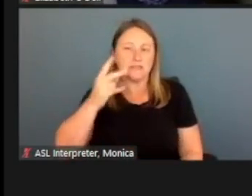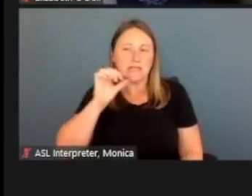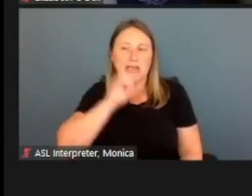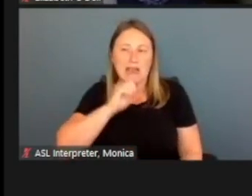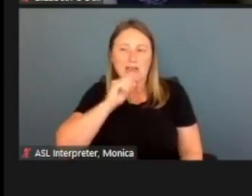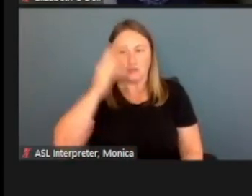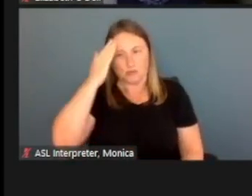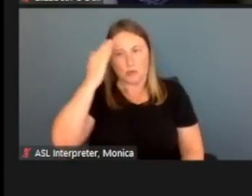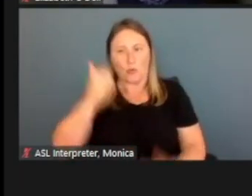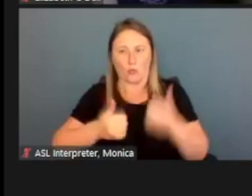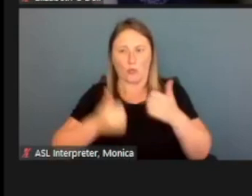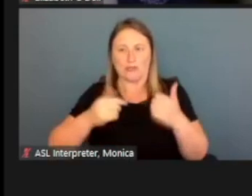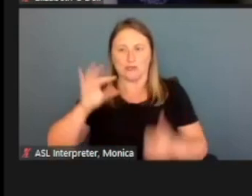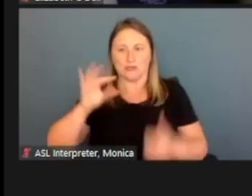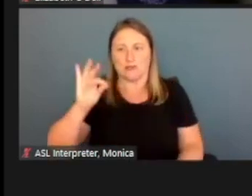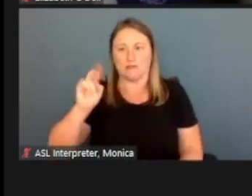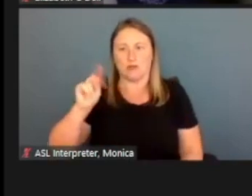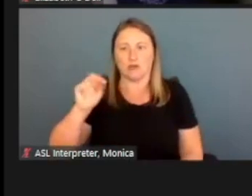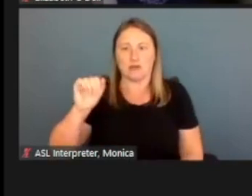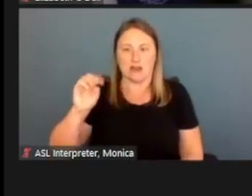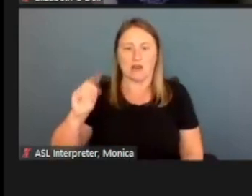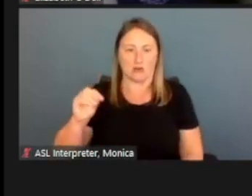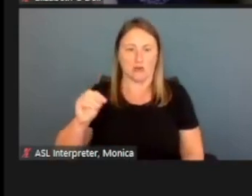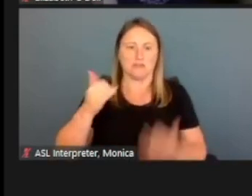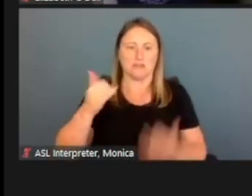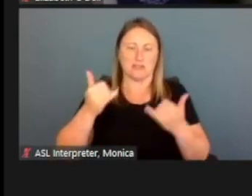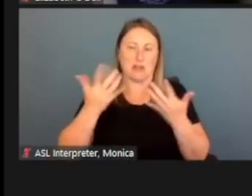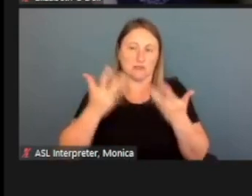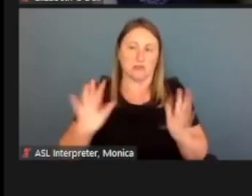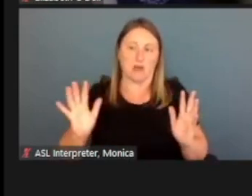And at this point we're done adding people, so we're gonna say, no.